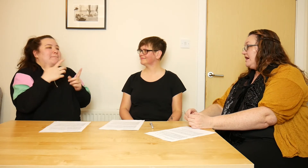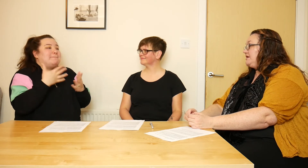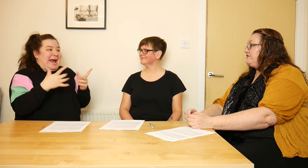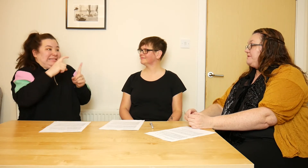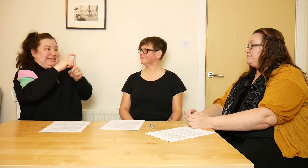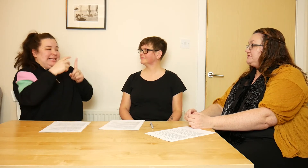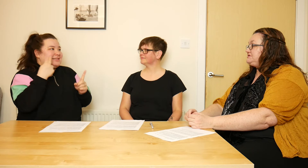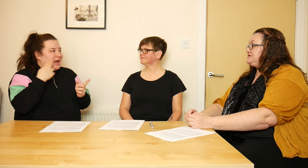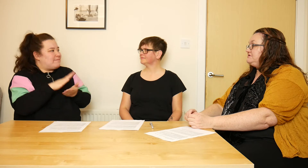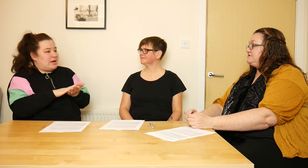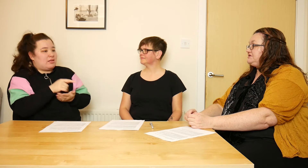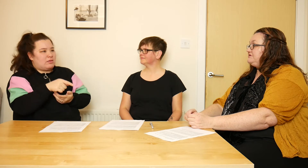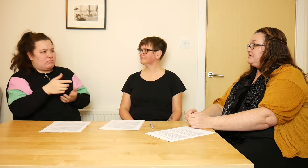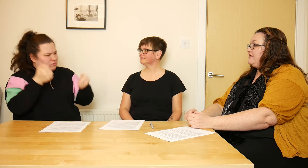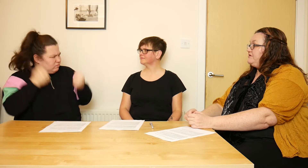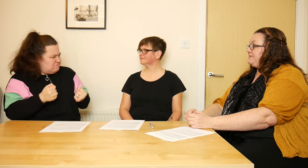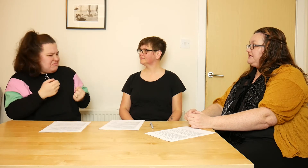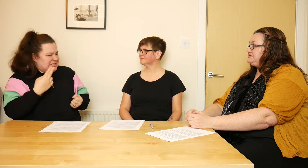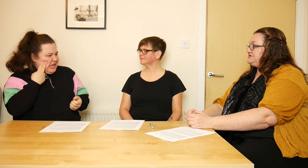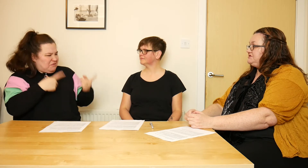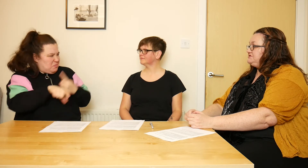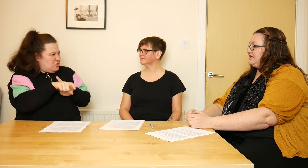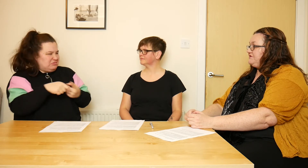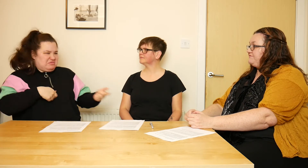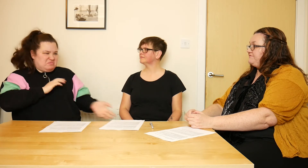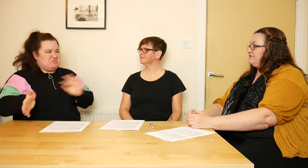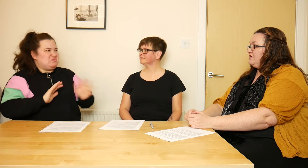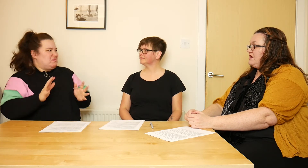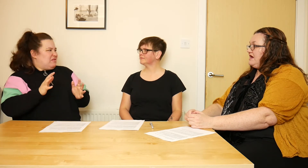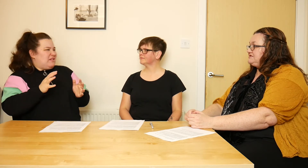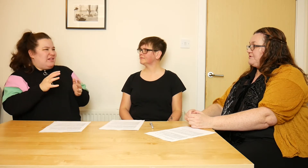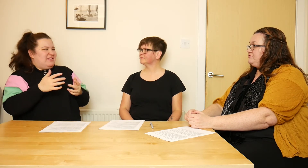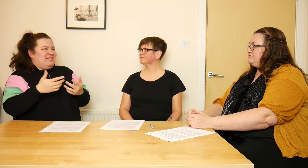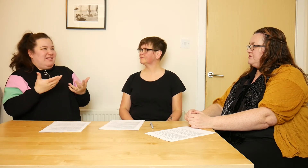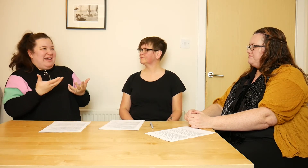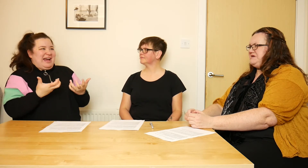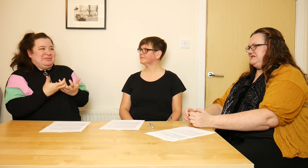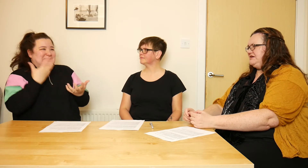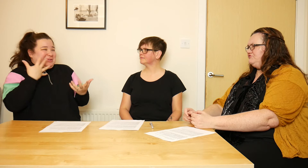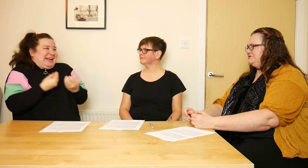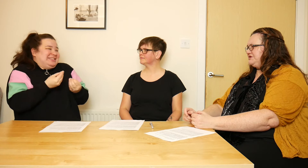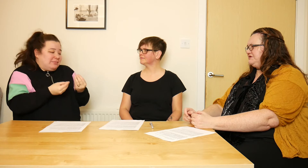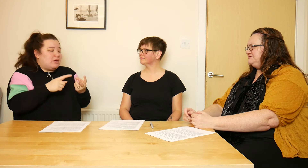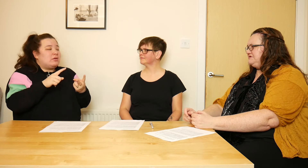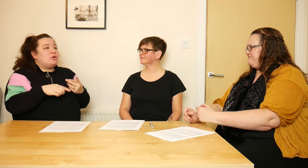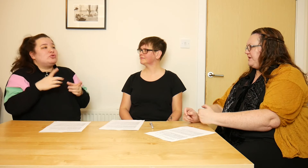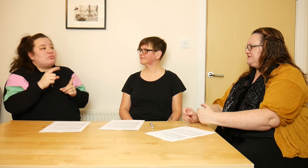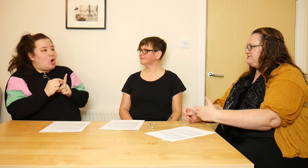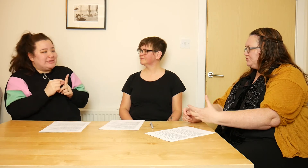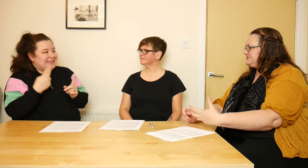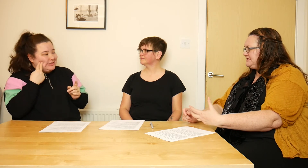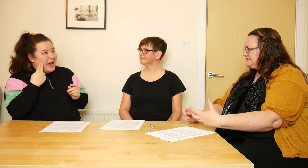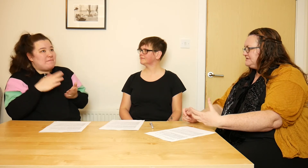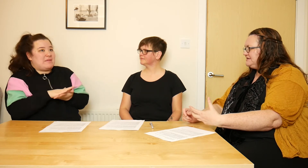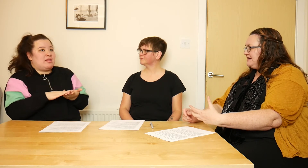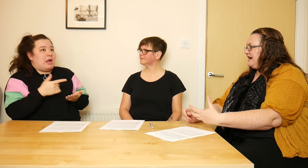and other people are saying that the big D Deaf is about BSL-using deaf pride community,